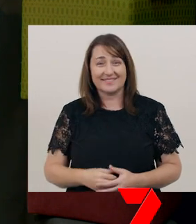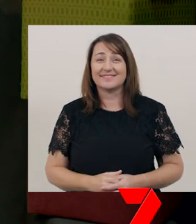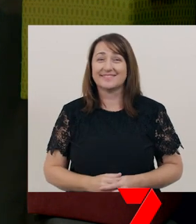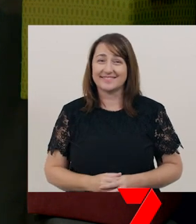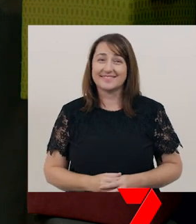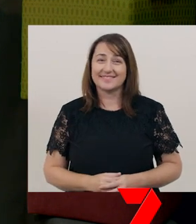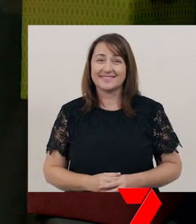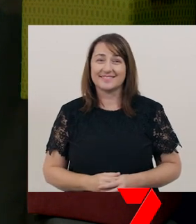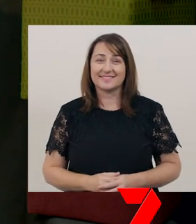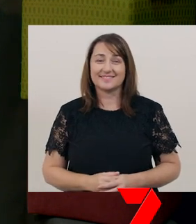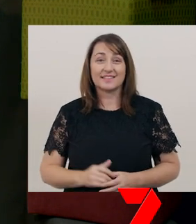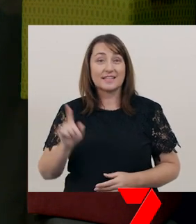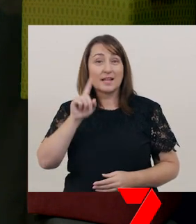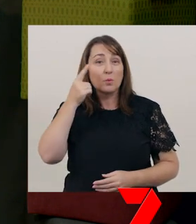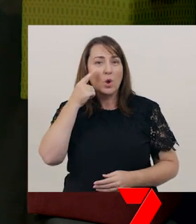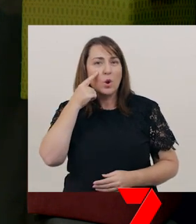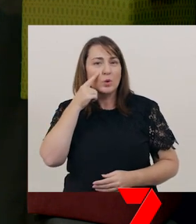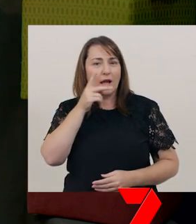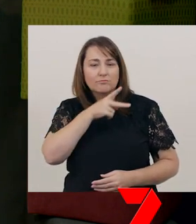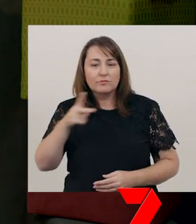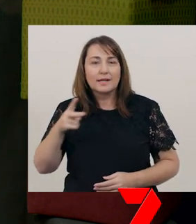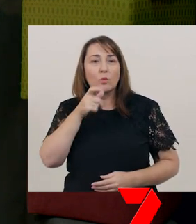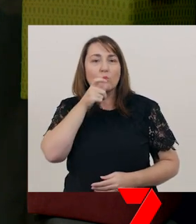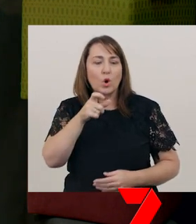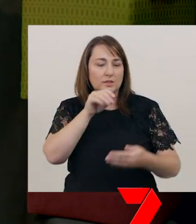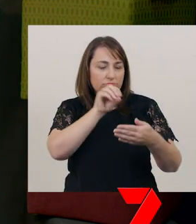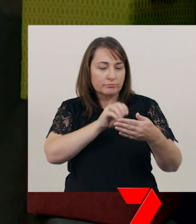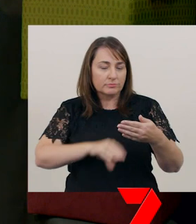Today, we looked at high-frequency words, like ‘is’ and ‘the’.